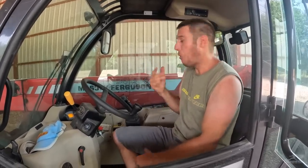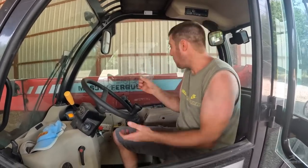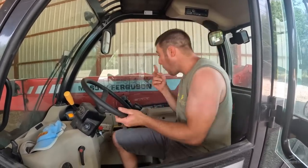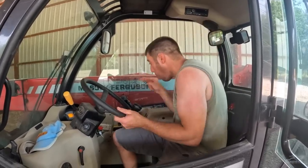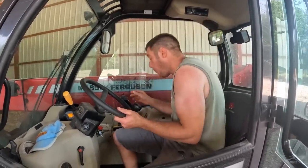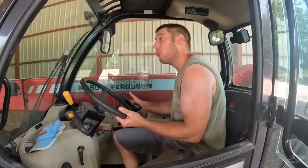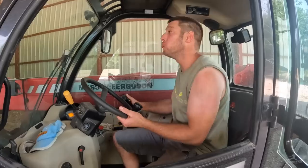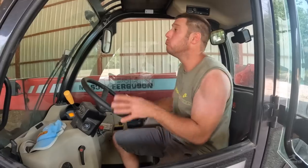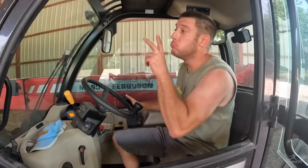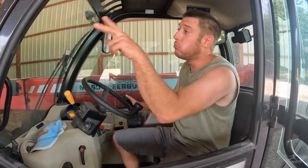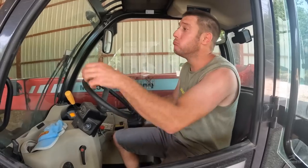I don’t even need to look at the controls.